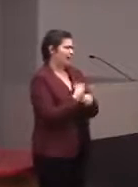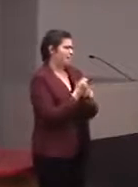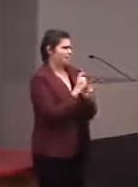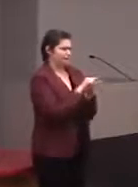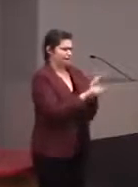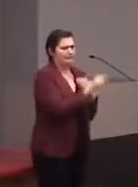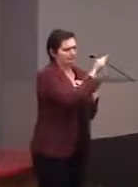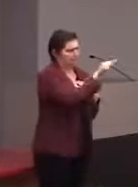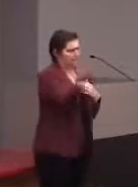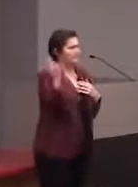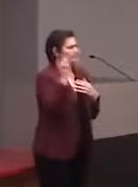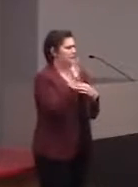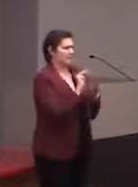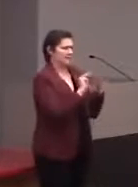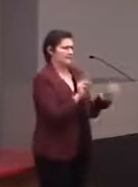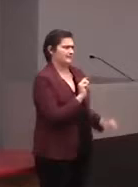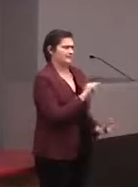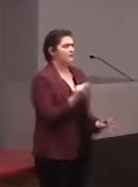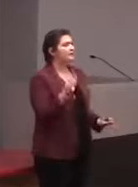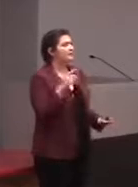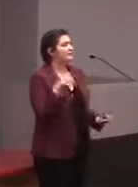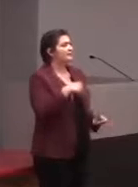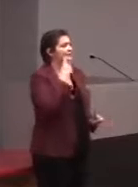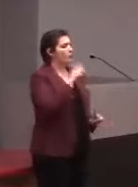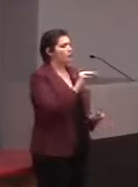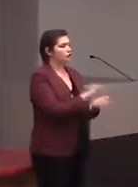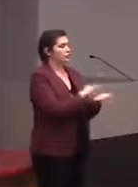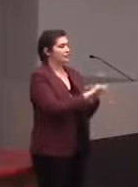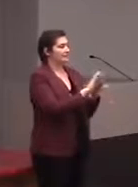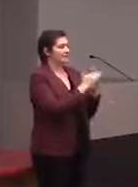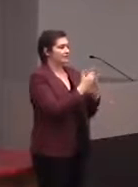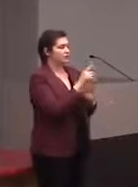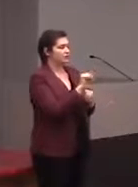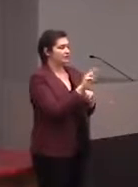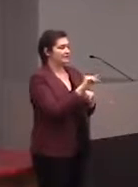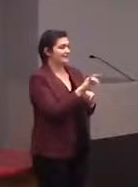The one I'm going to pass around is for the New York City Transit Museum.